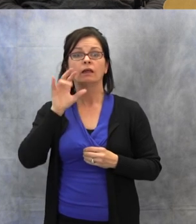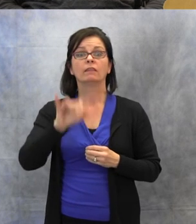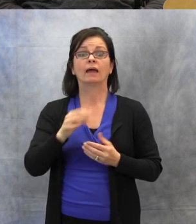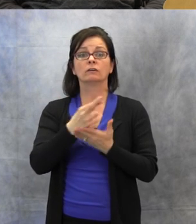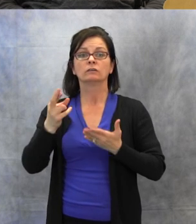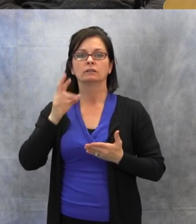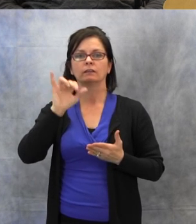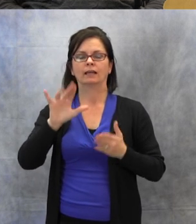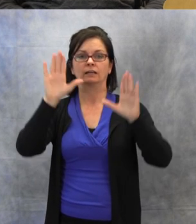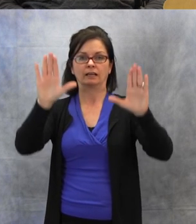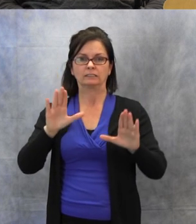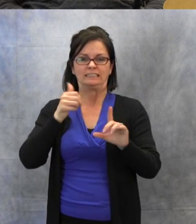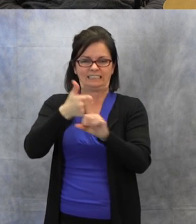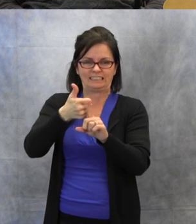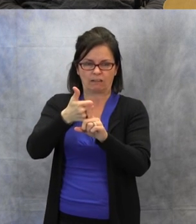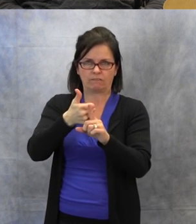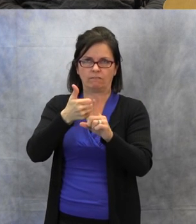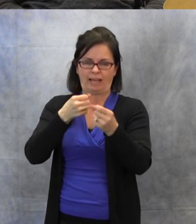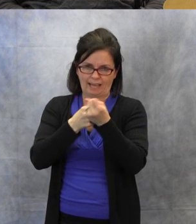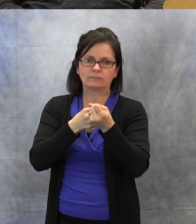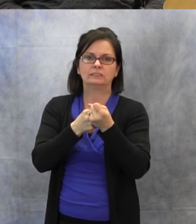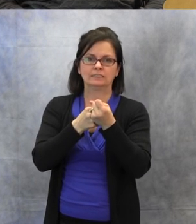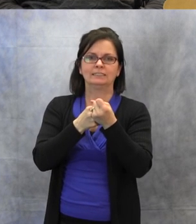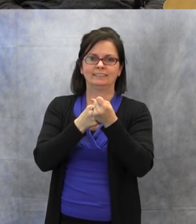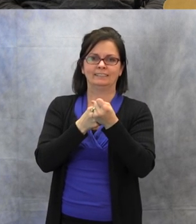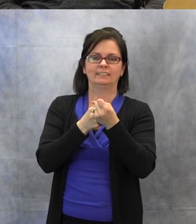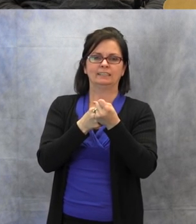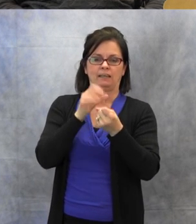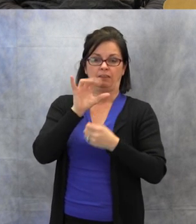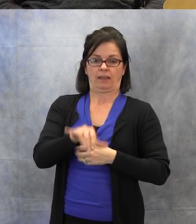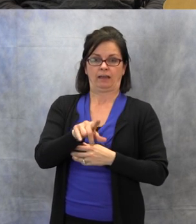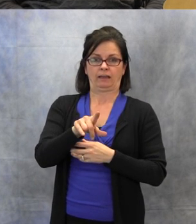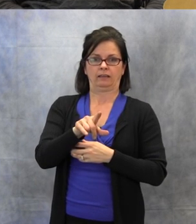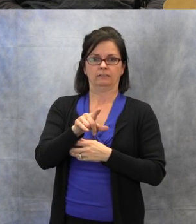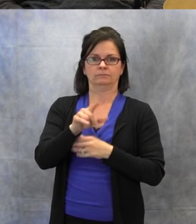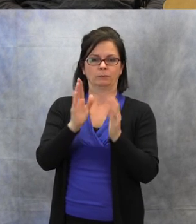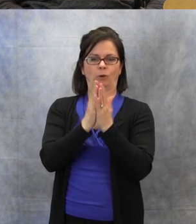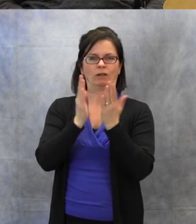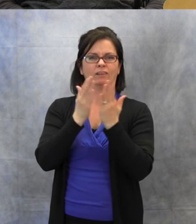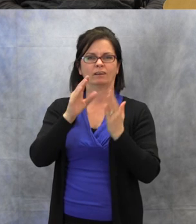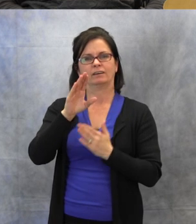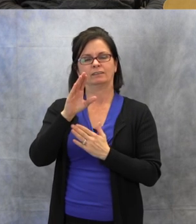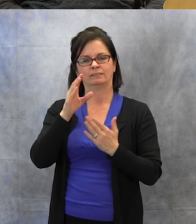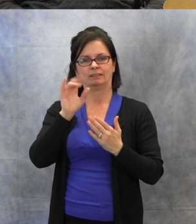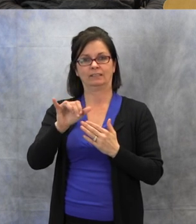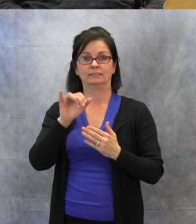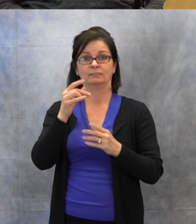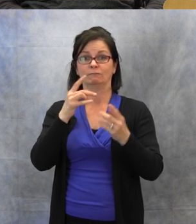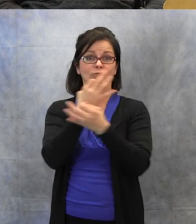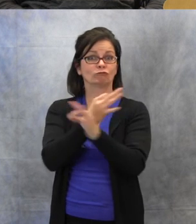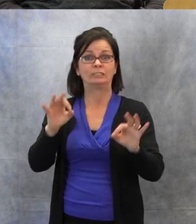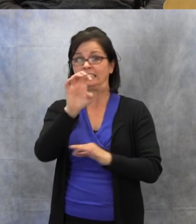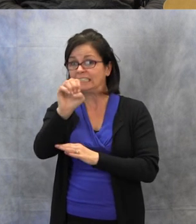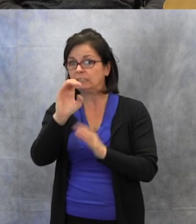It's a free e-book, completely free. It's been developed by Kristina English